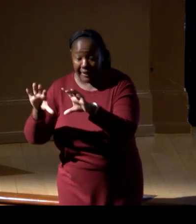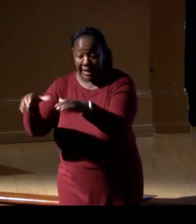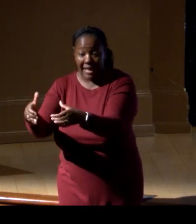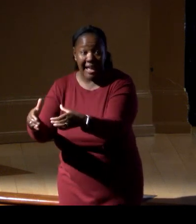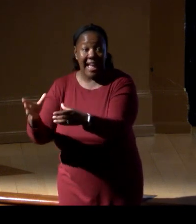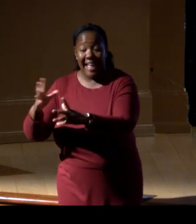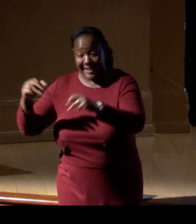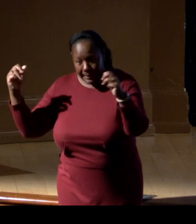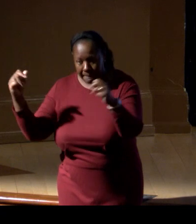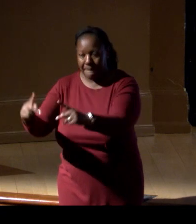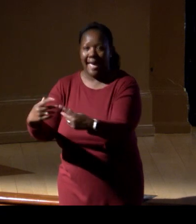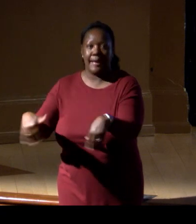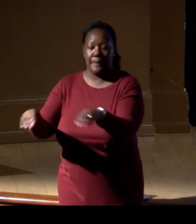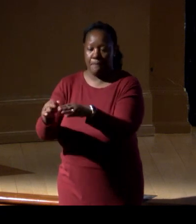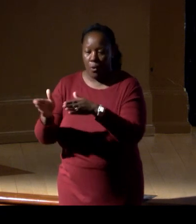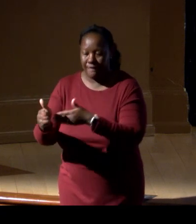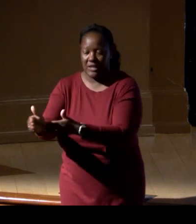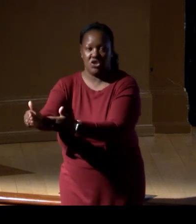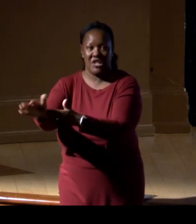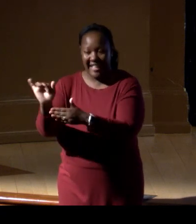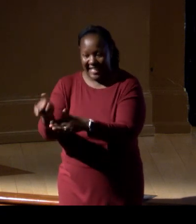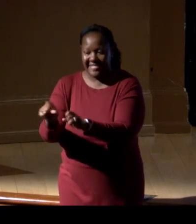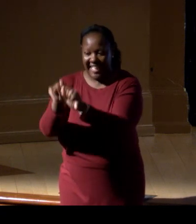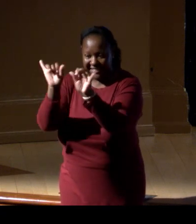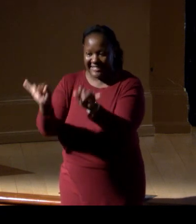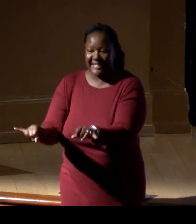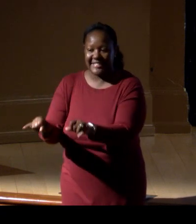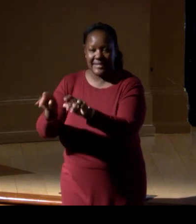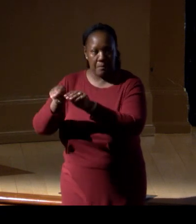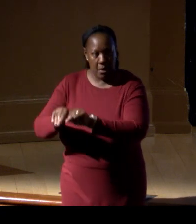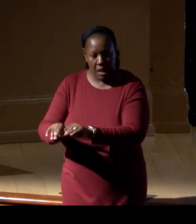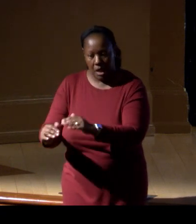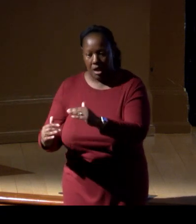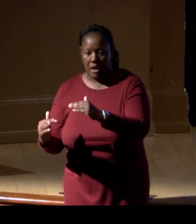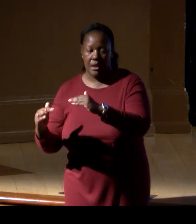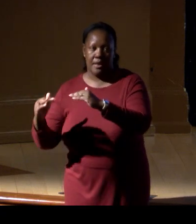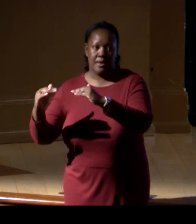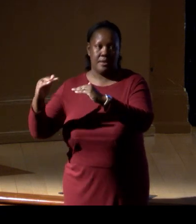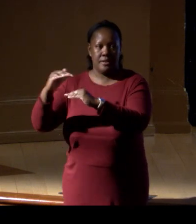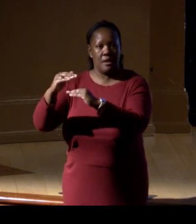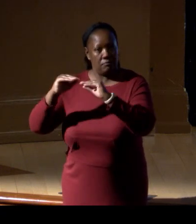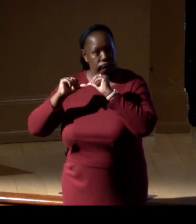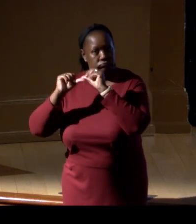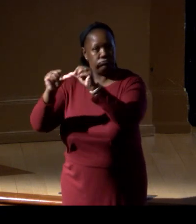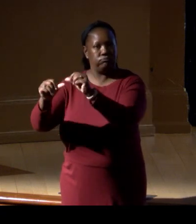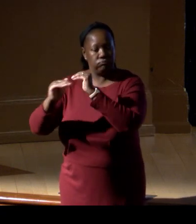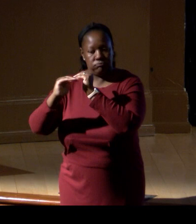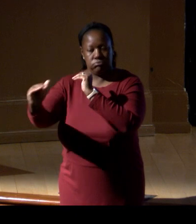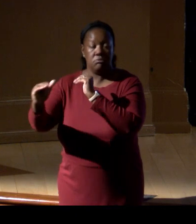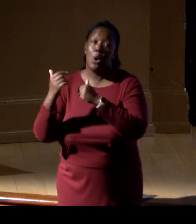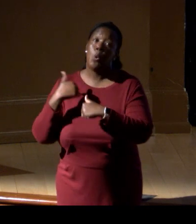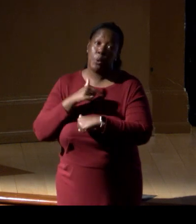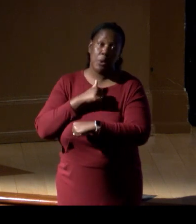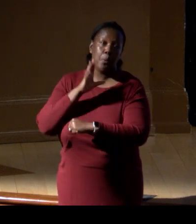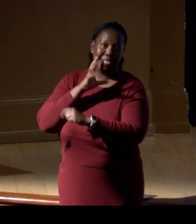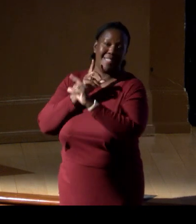we want that ecosystem to go towards that baseline, right? And probably we will not get there in most places,